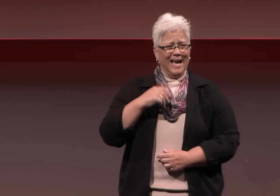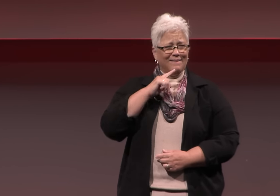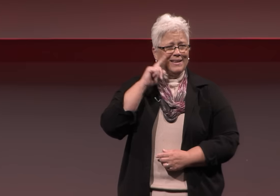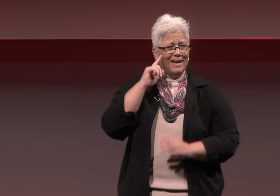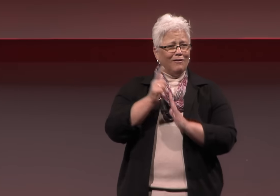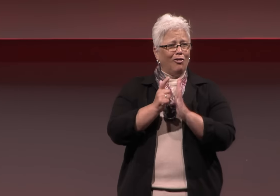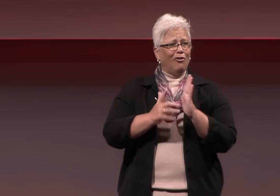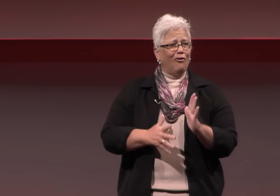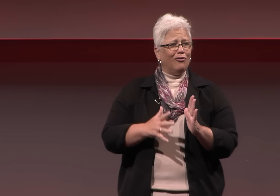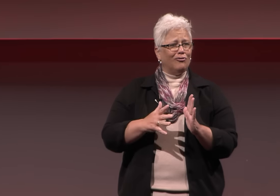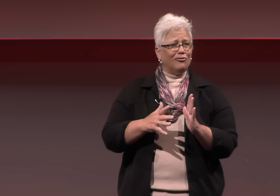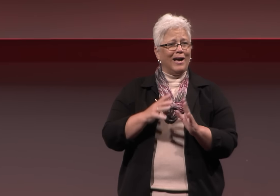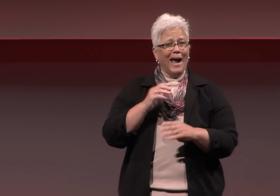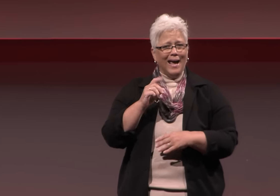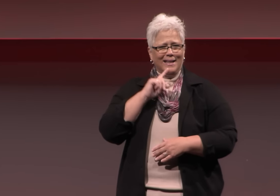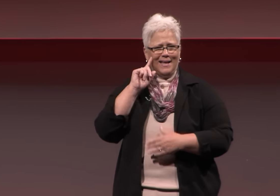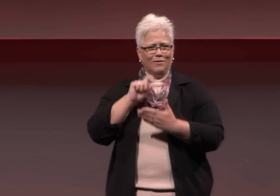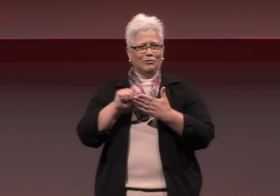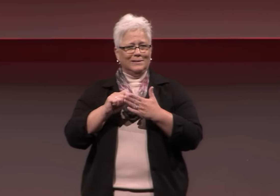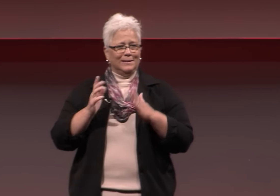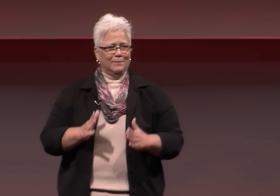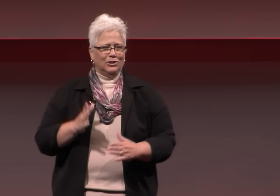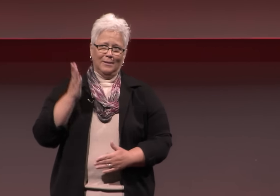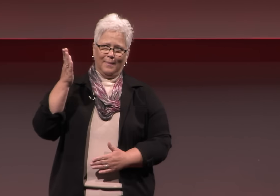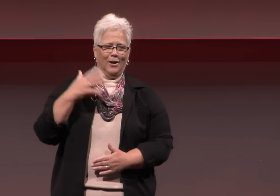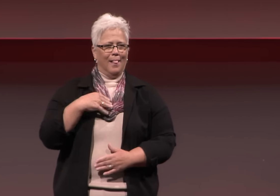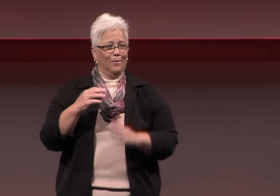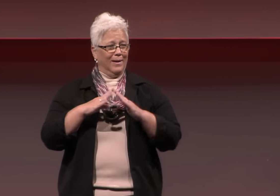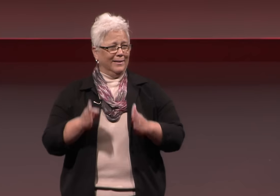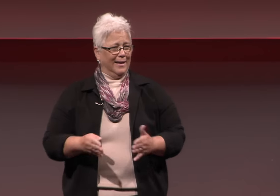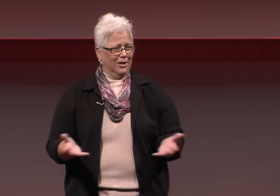we even have a Deaf receptionist in the White House.